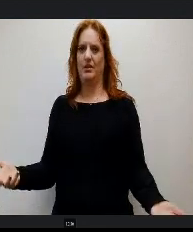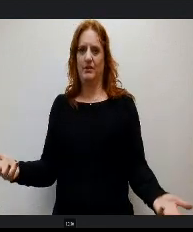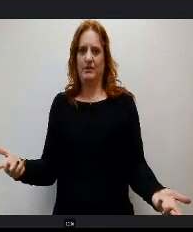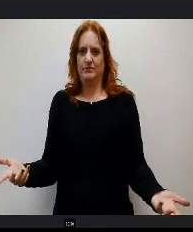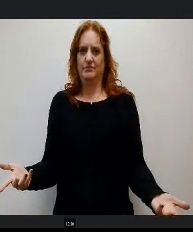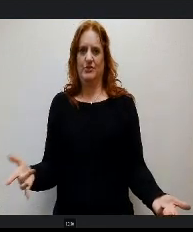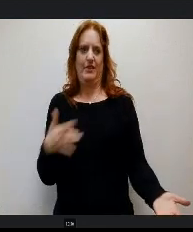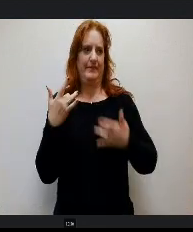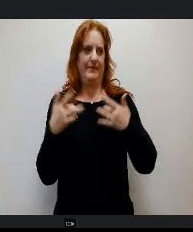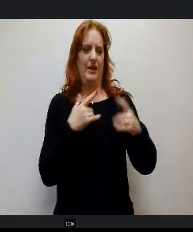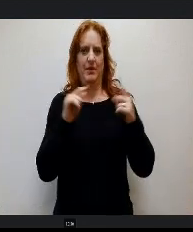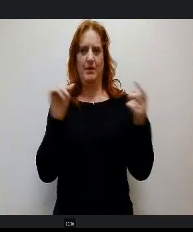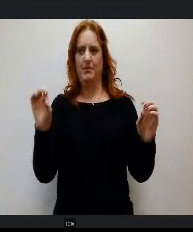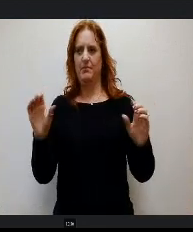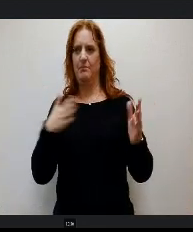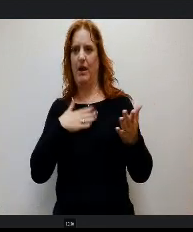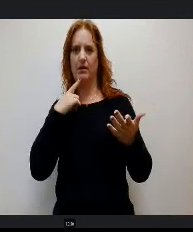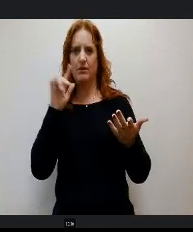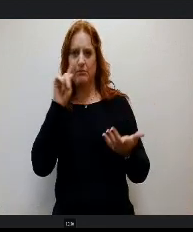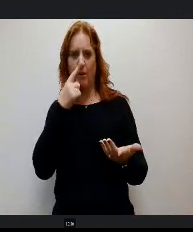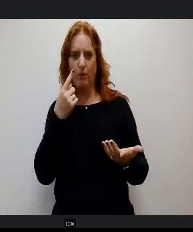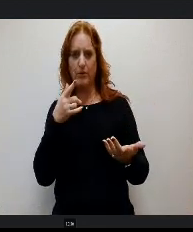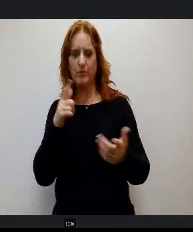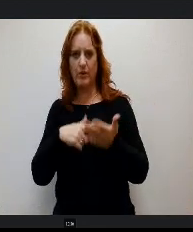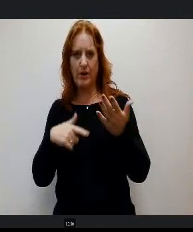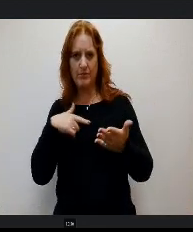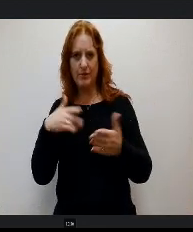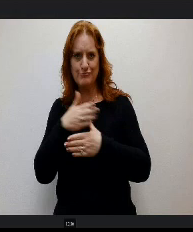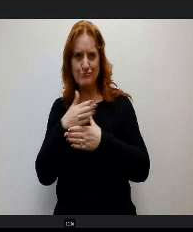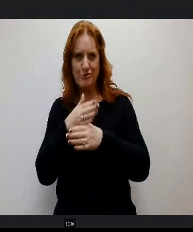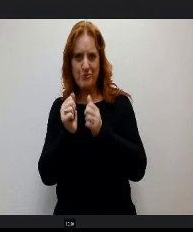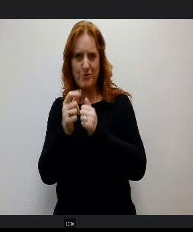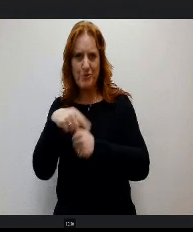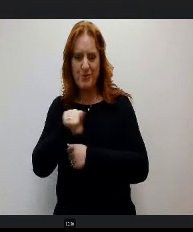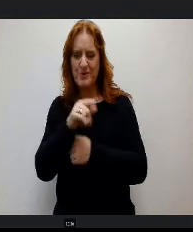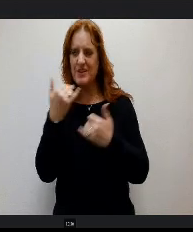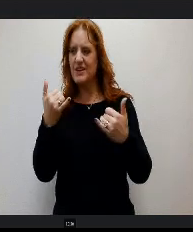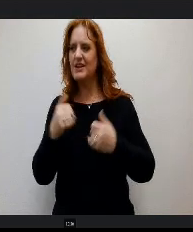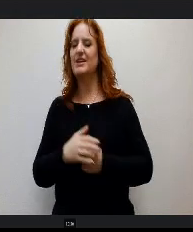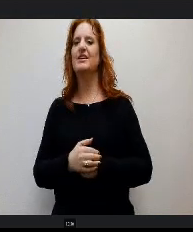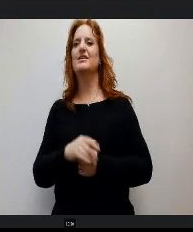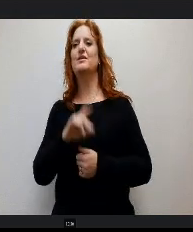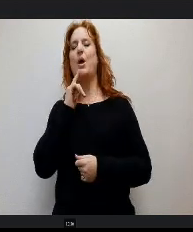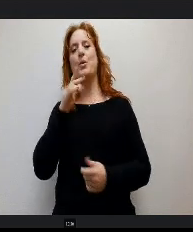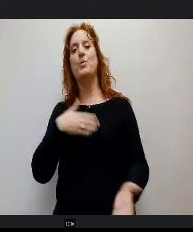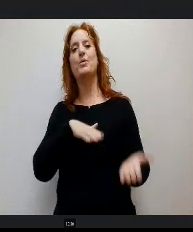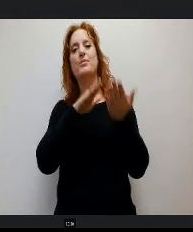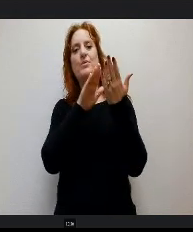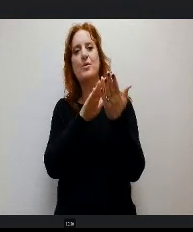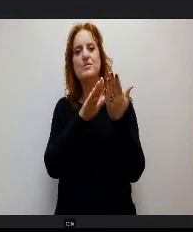With what I have to share so we are approaching, we are in the final home stretch of